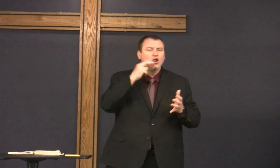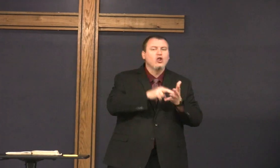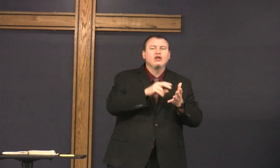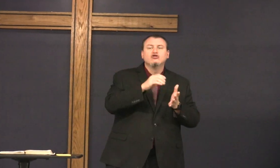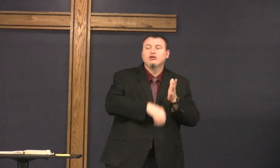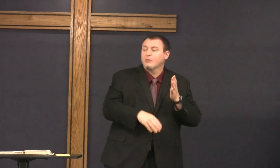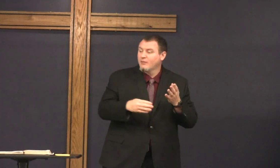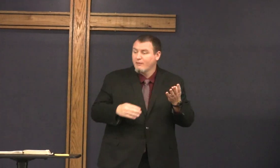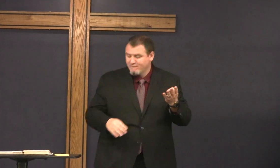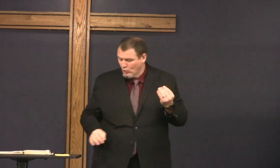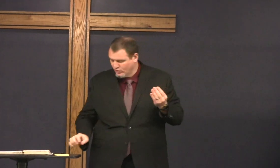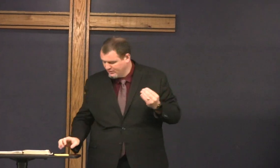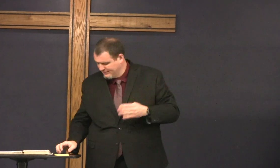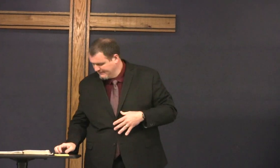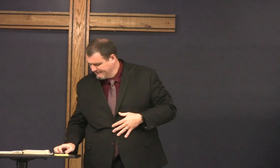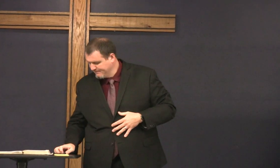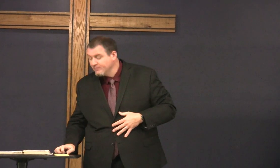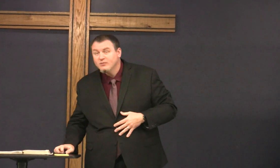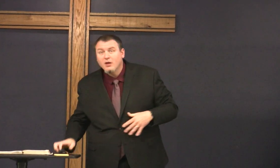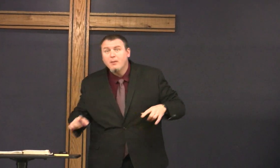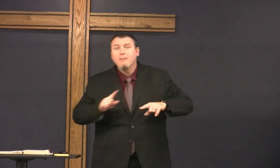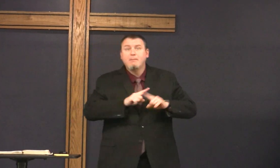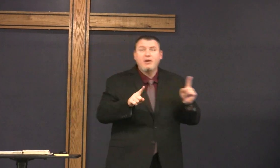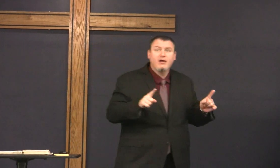right today we're going to look at chapter 14.